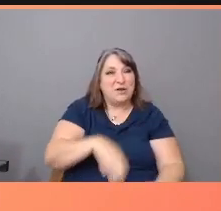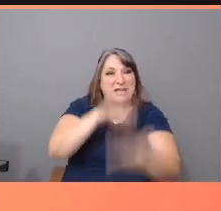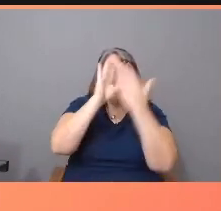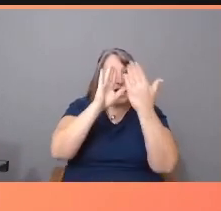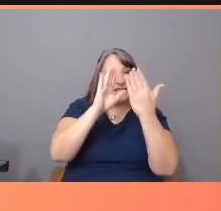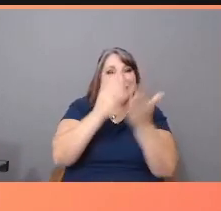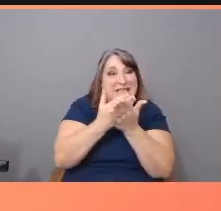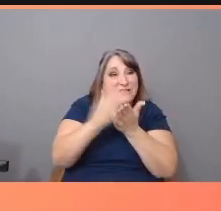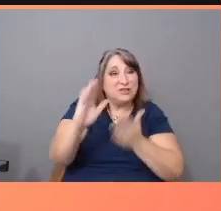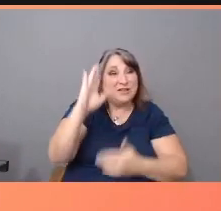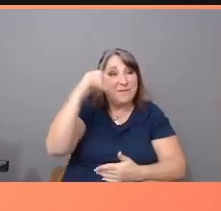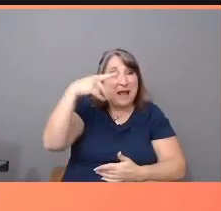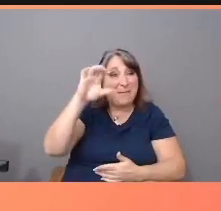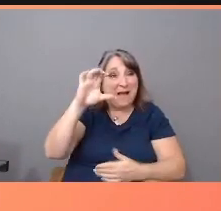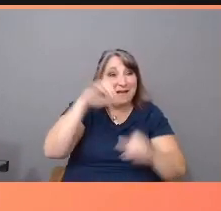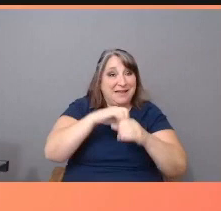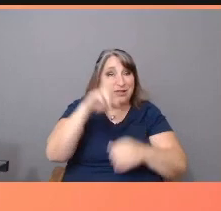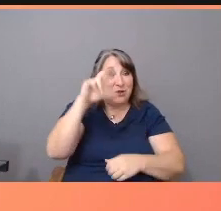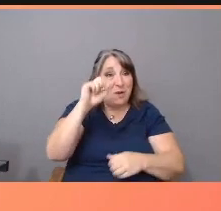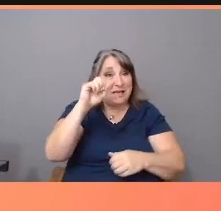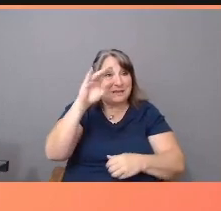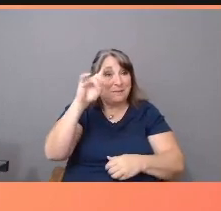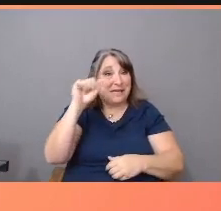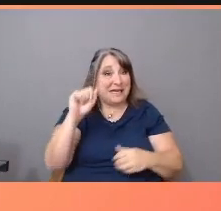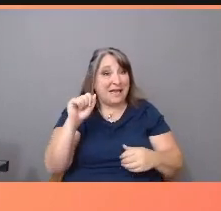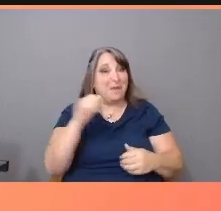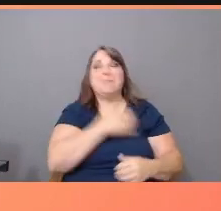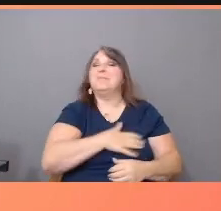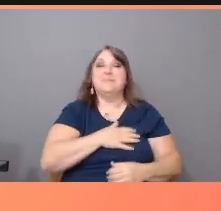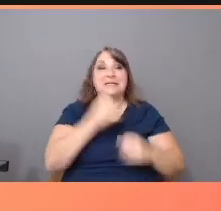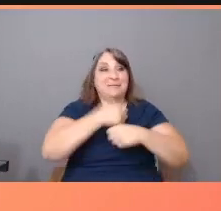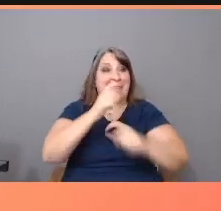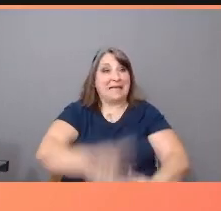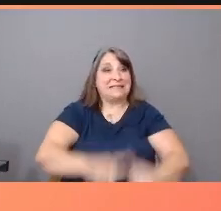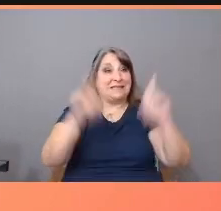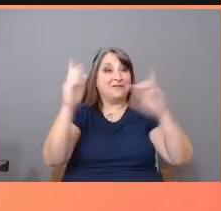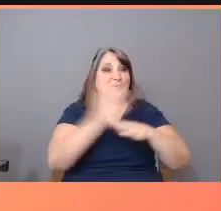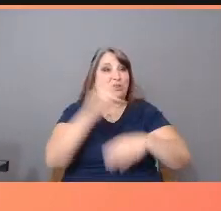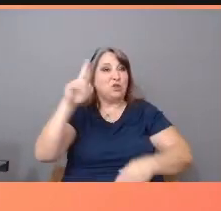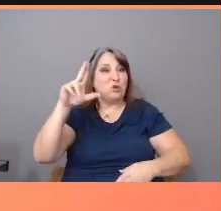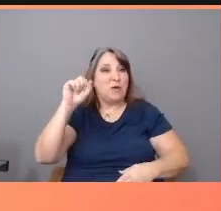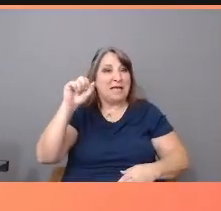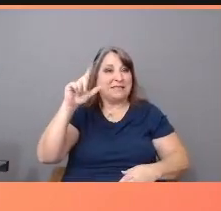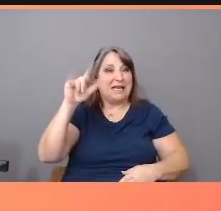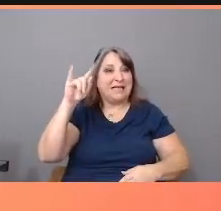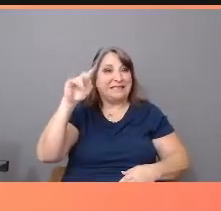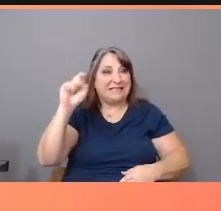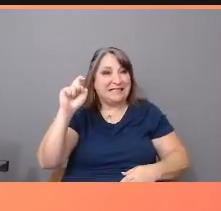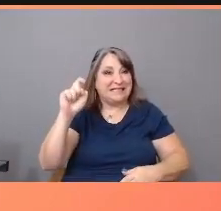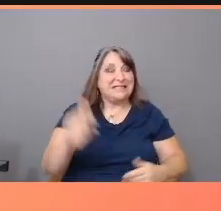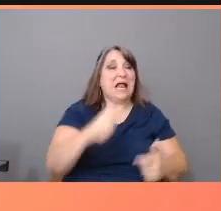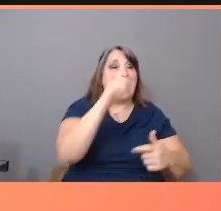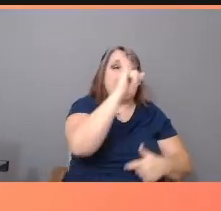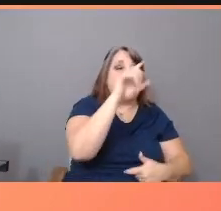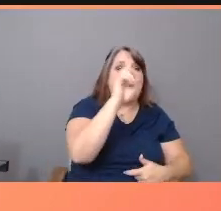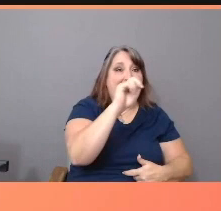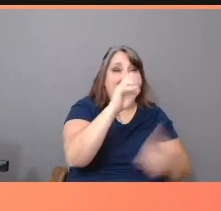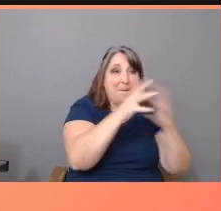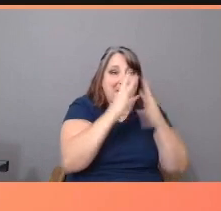in the US media industry, please differentiate between US Latinx, Latin Americans, and Spaniards.